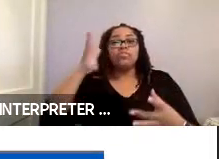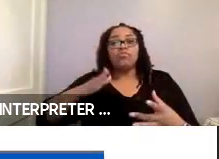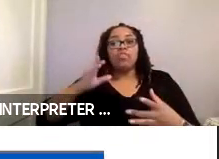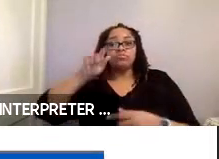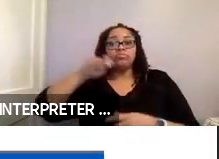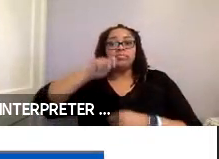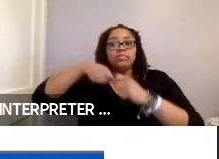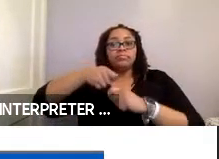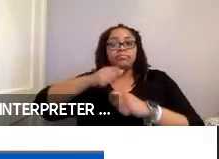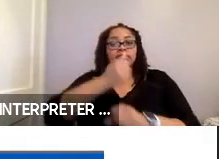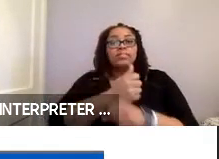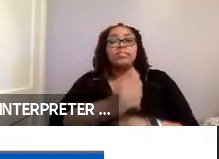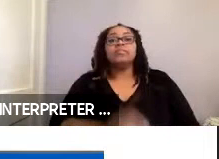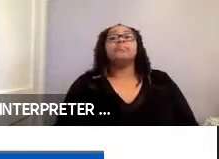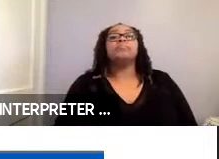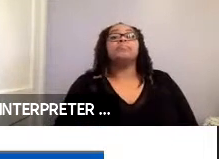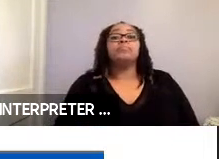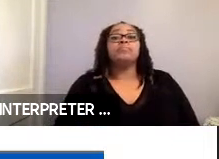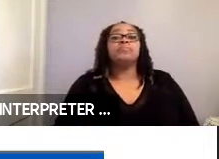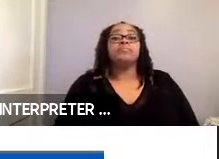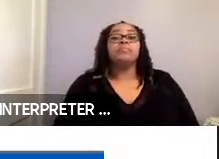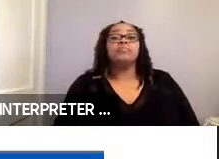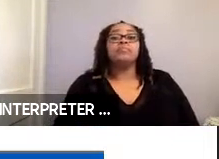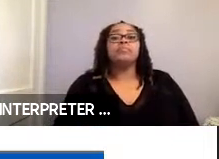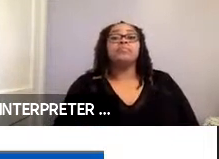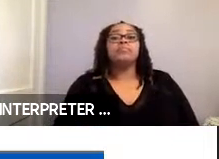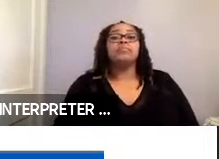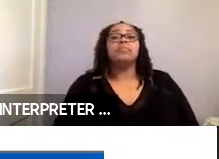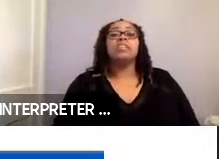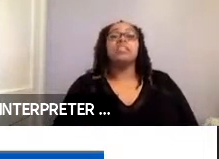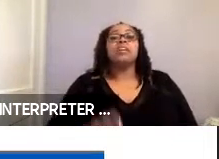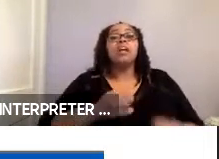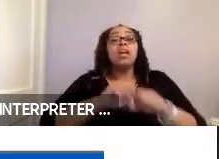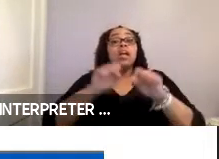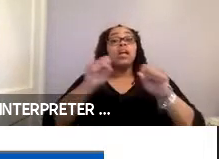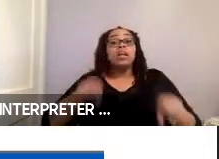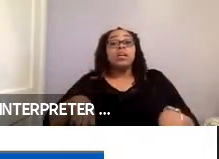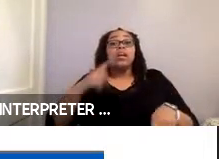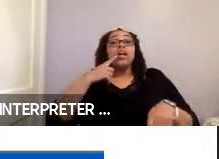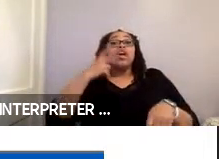The securement system is equipped with three passenger flip seats. And the occupant restraint